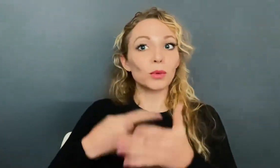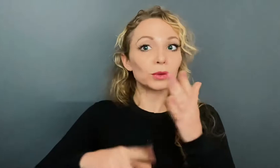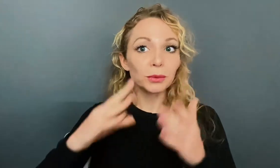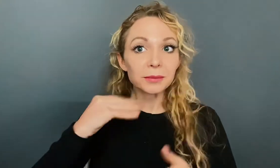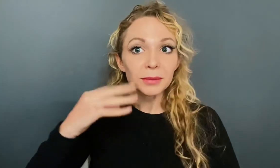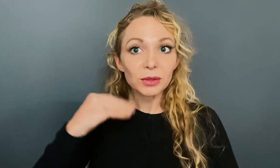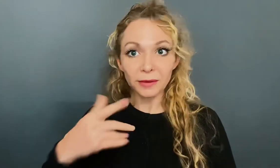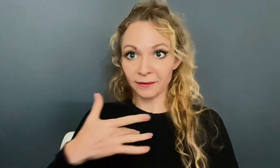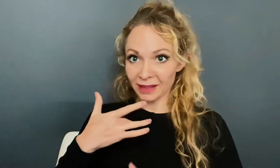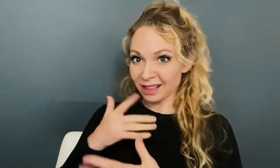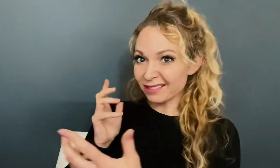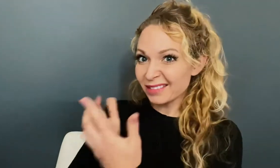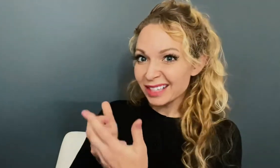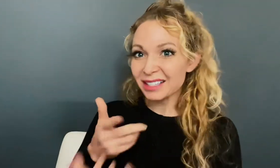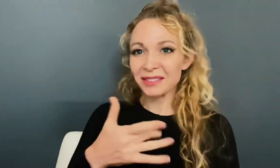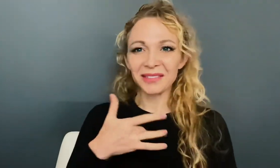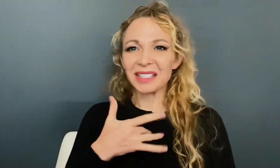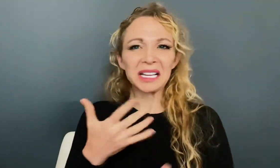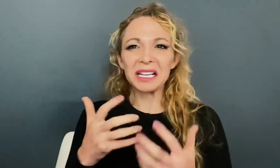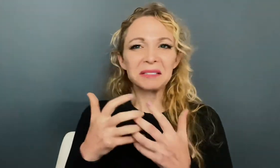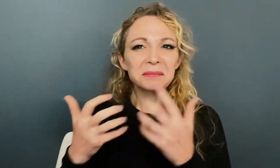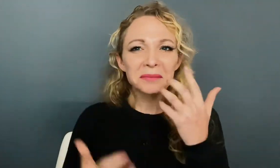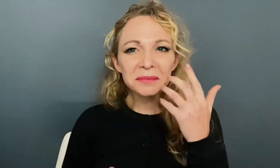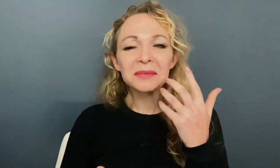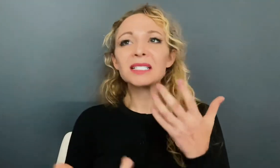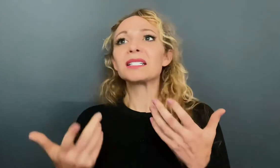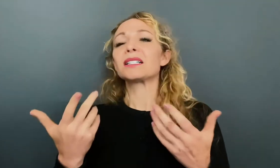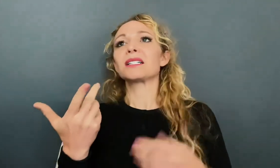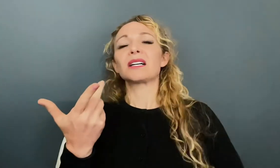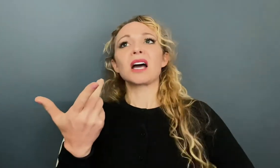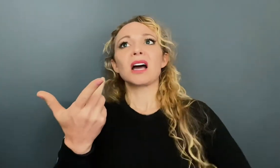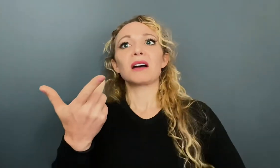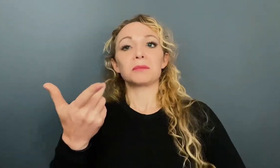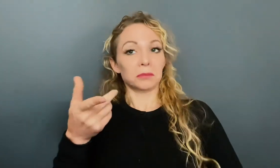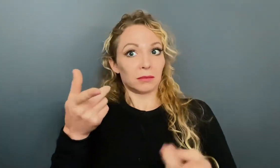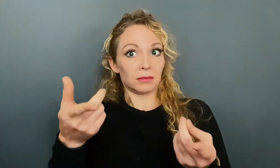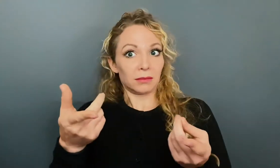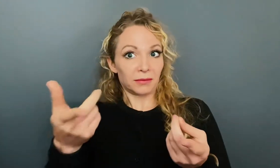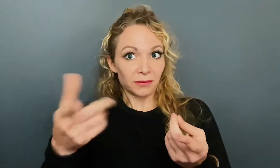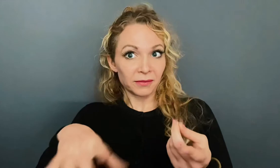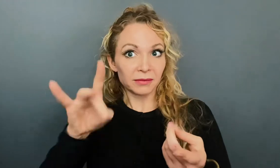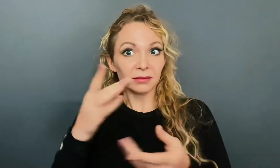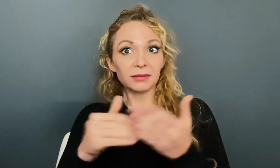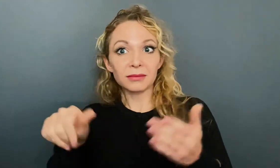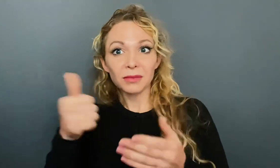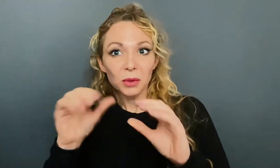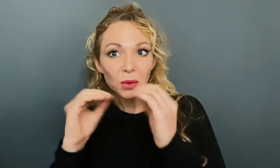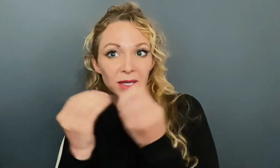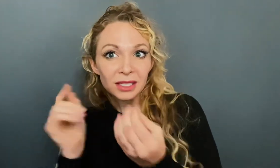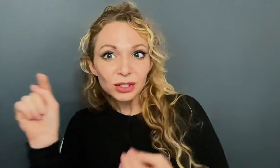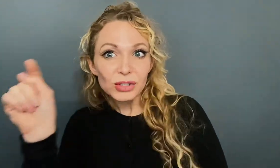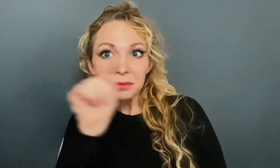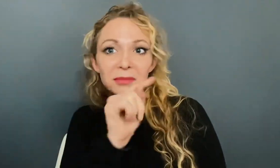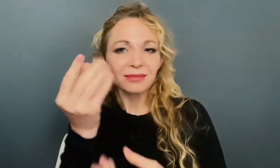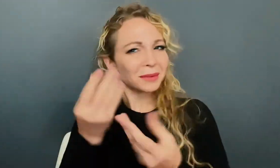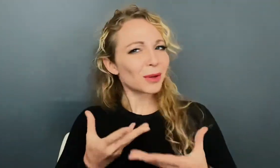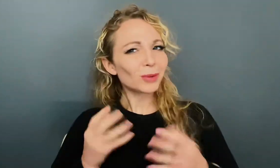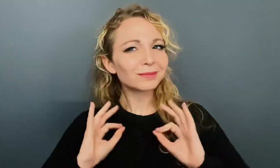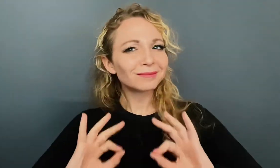what you experienced, if you felt it was relevant to our profession, or didn't give you the information you needed. Are there other organizations that you have come across? If there are, let me know. Thanks!